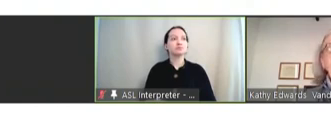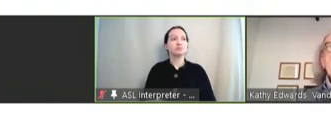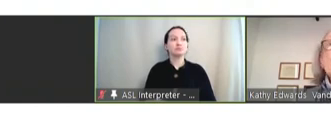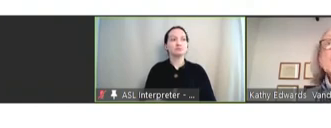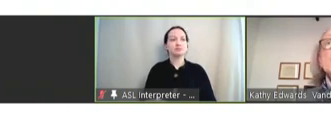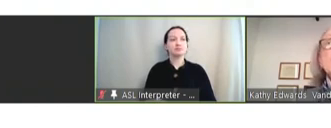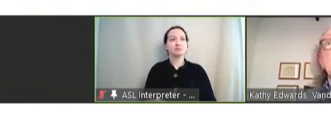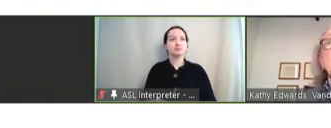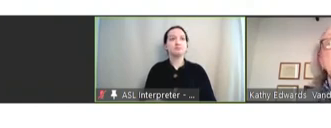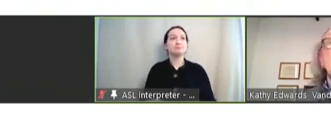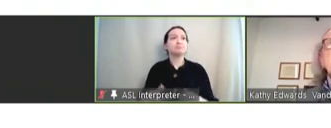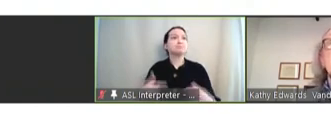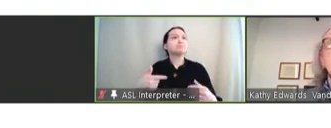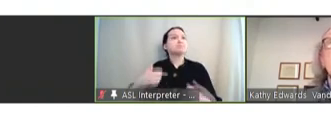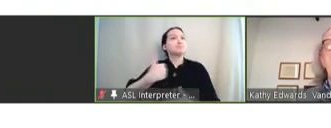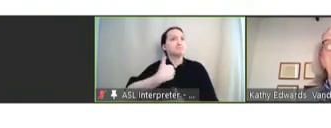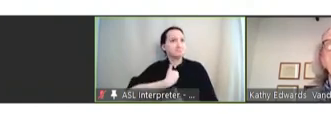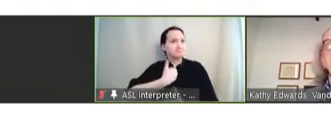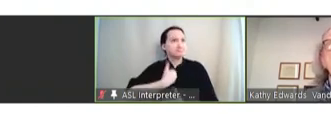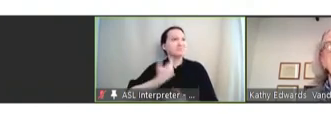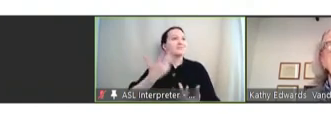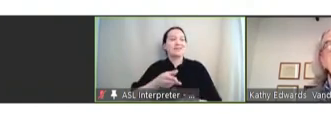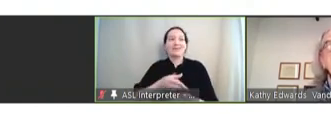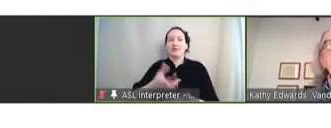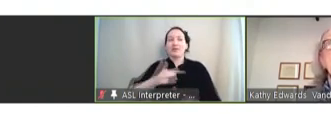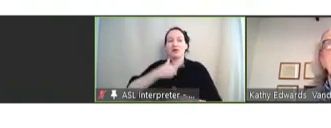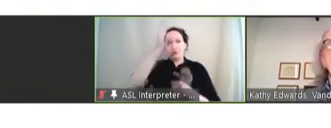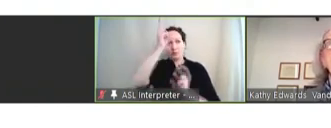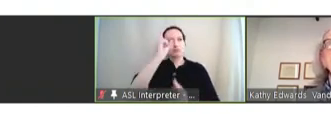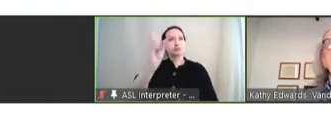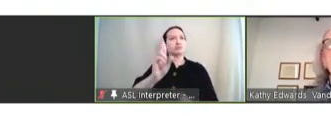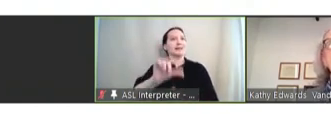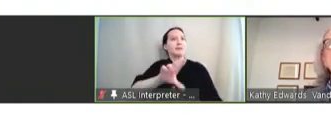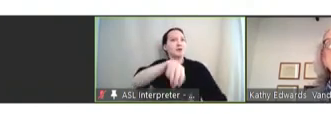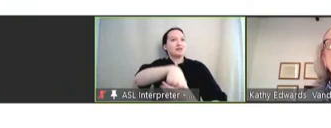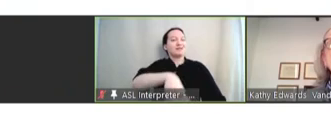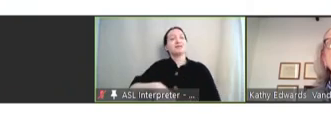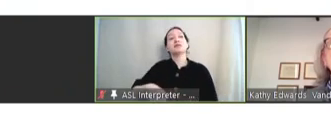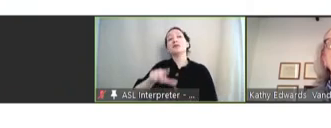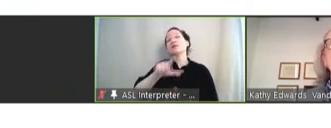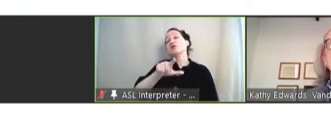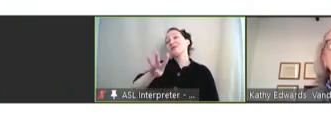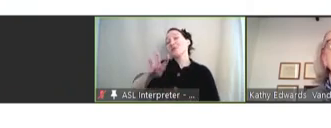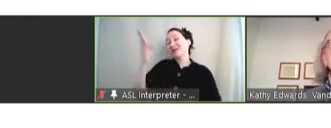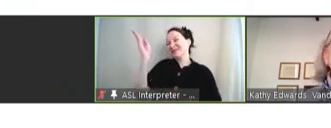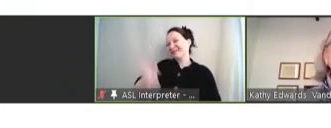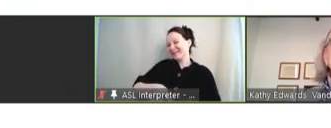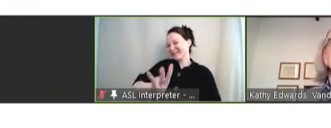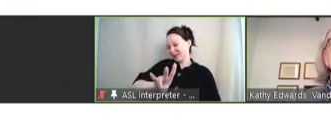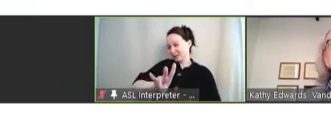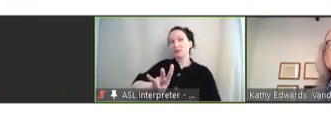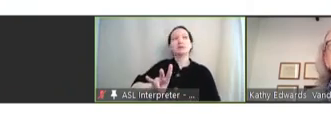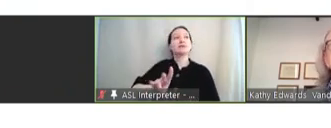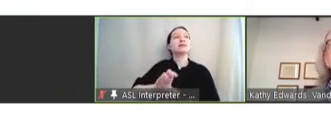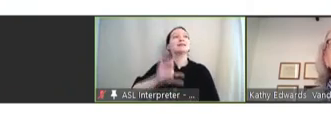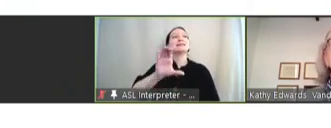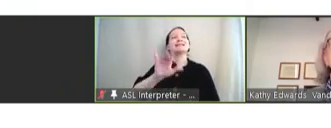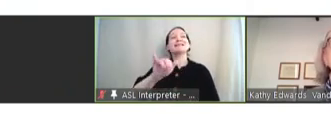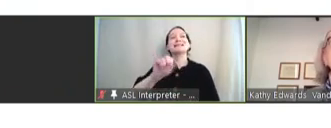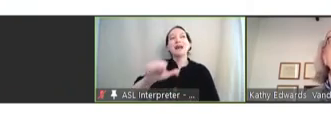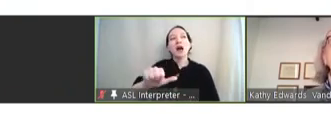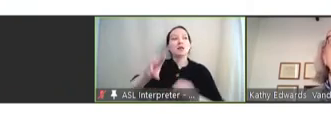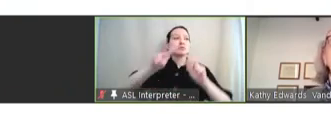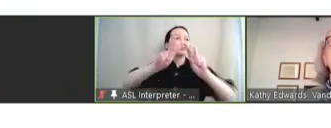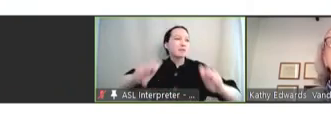I have also been very honored to participate in the 24/7 CISA assessment project, where we are